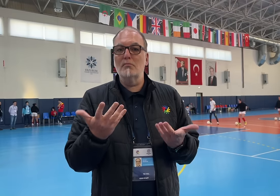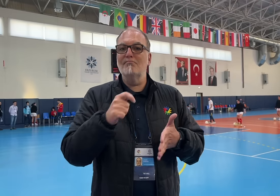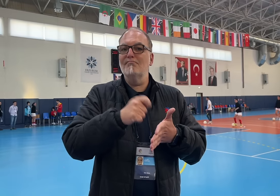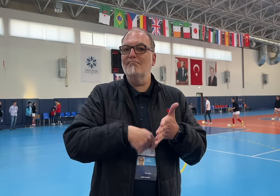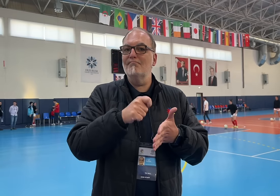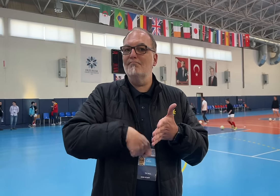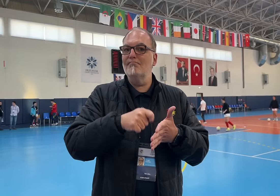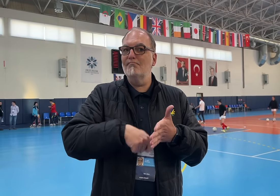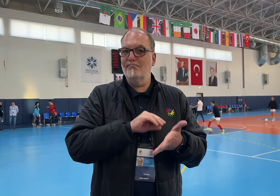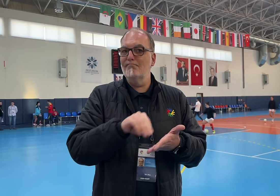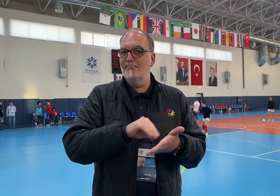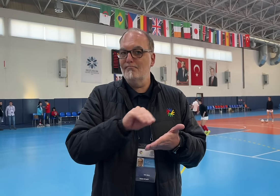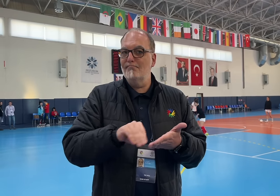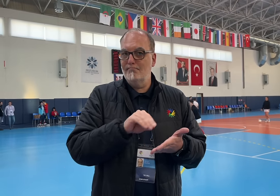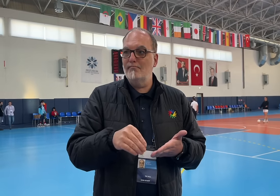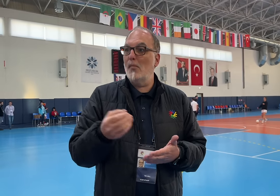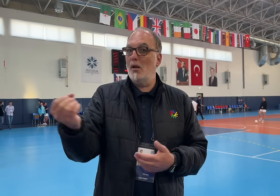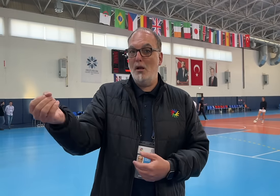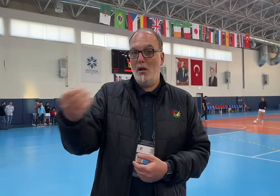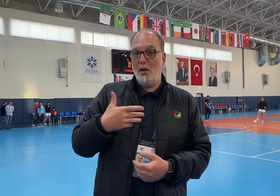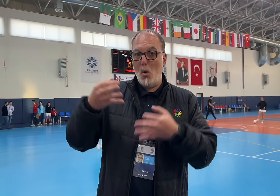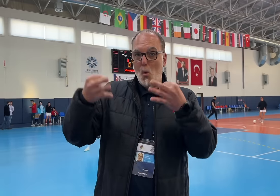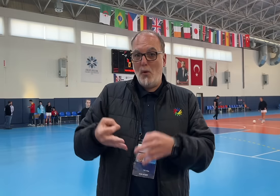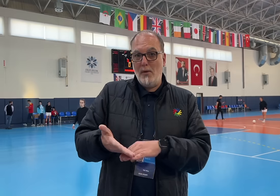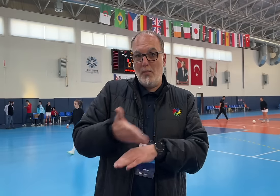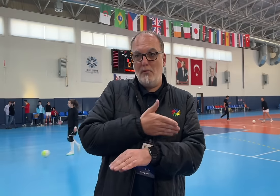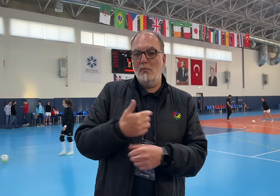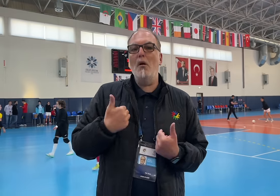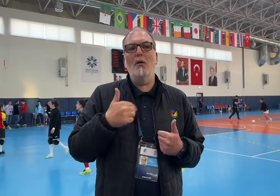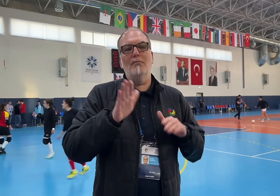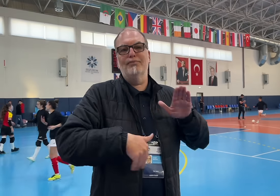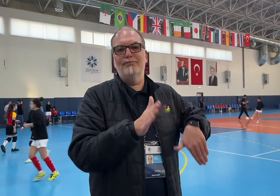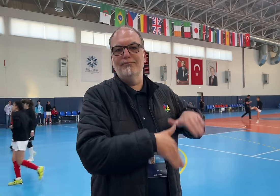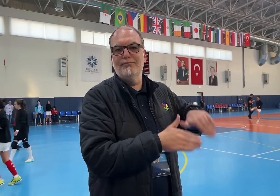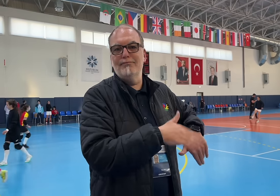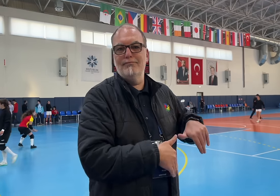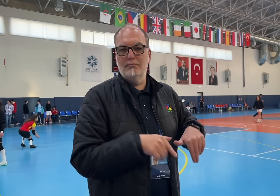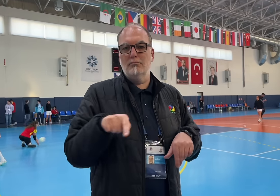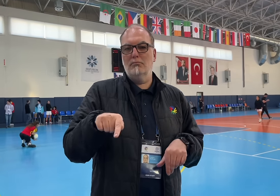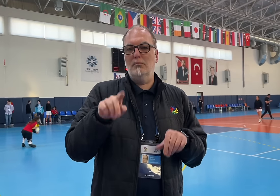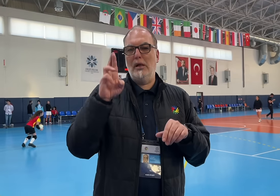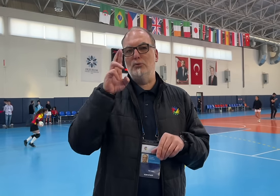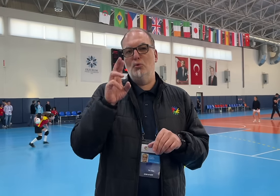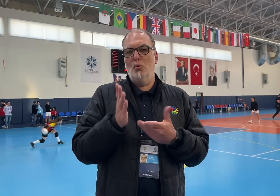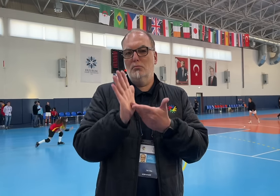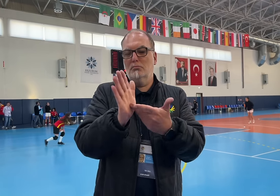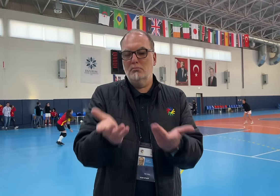Had a country team informed us of their withdrawal before the games, I would have taken them off the list.